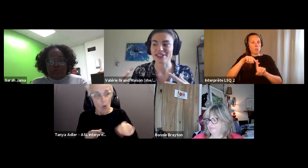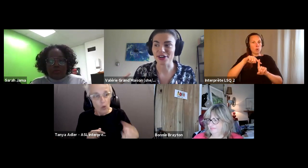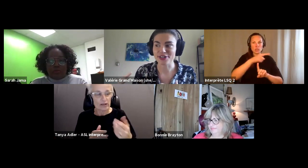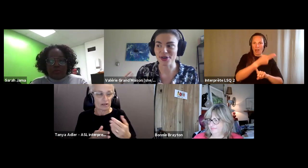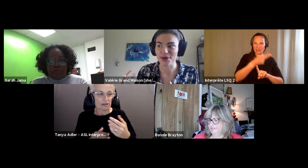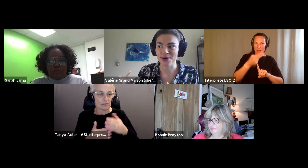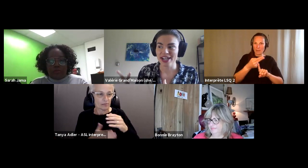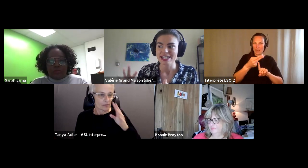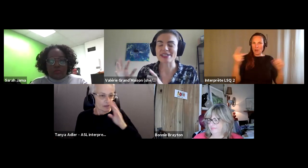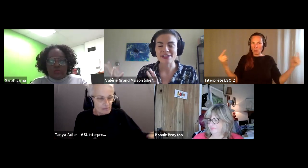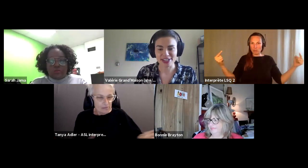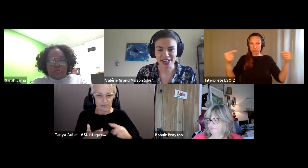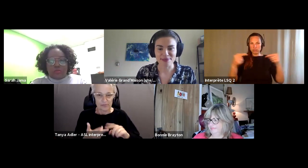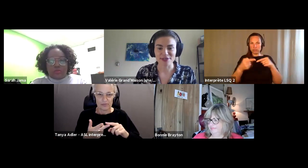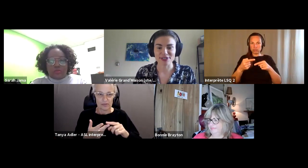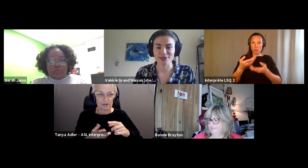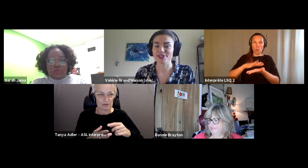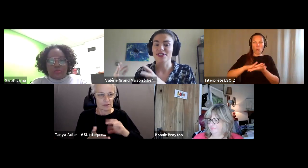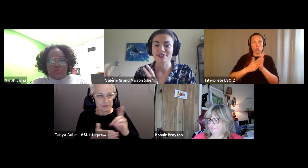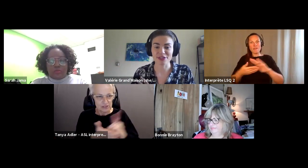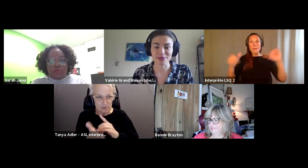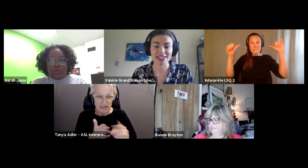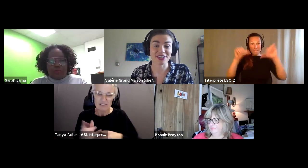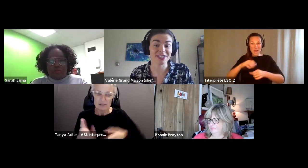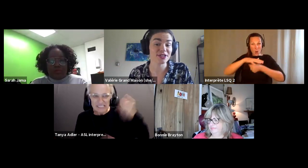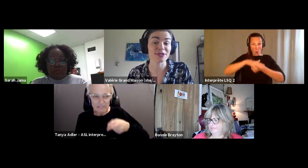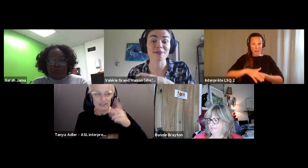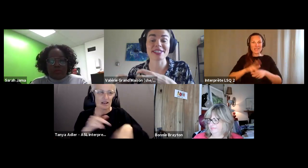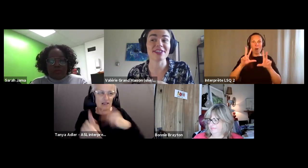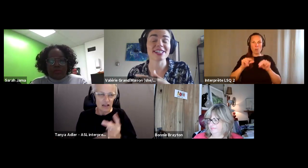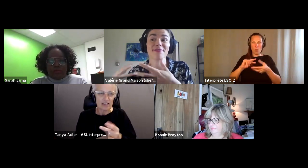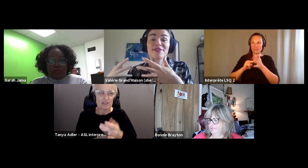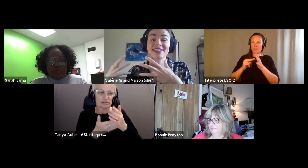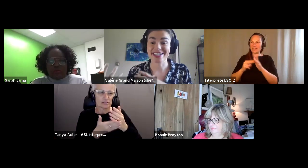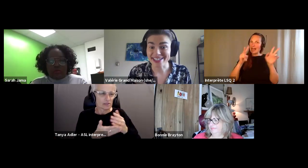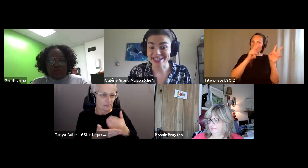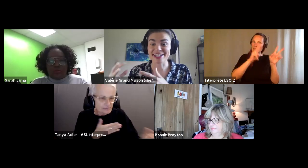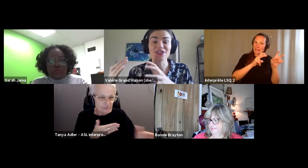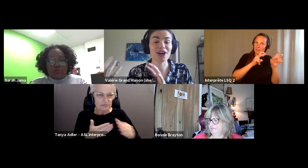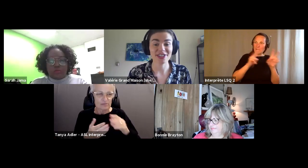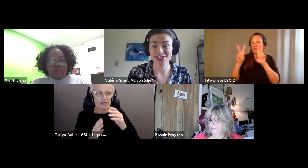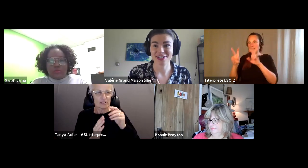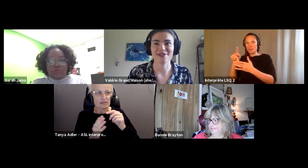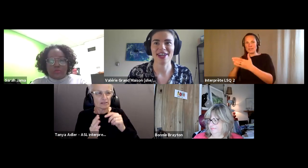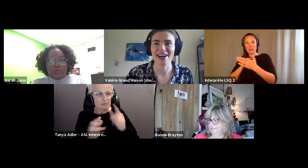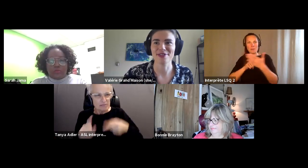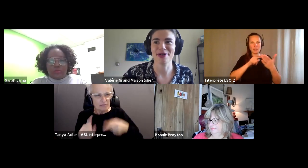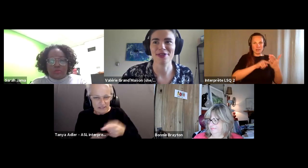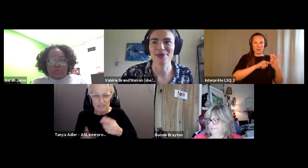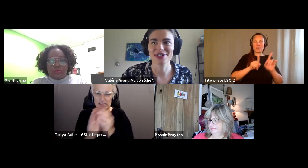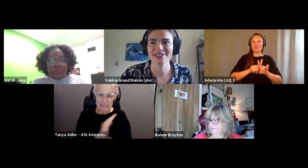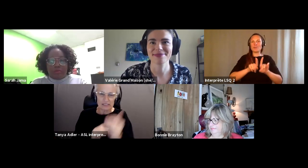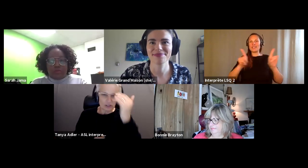Valérie Grand’Maison (she/elle): But it's also specific type of exclusion of discrimination and also specific type of skills and knowledge is and we have about the world.